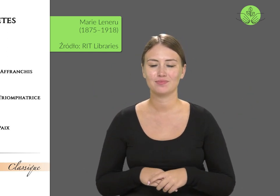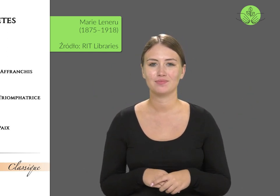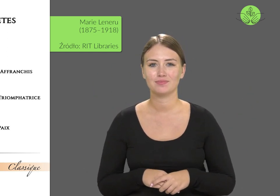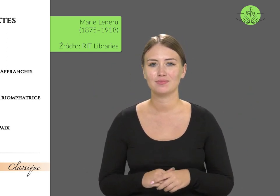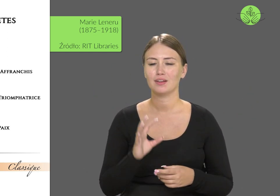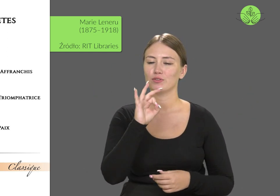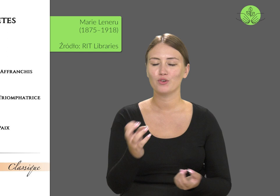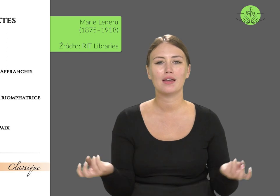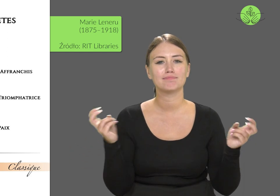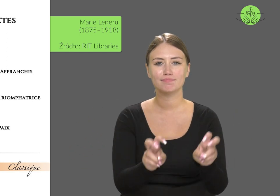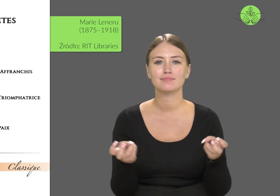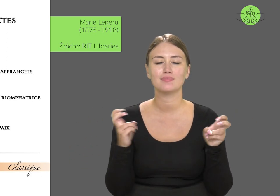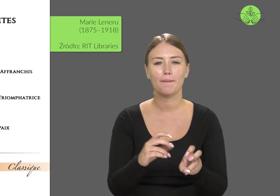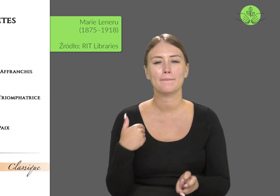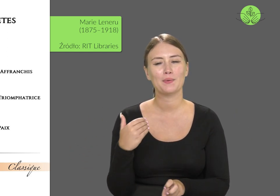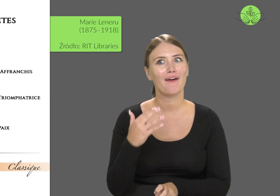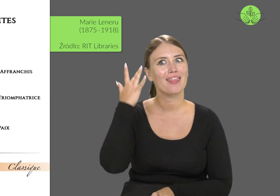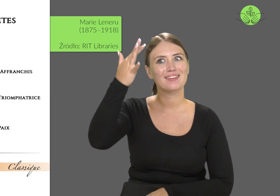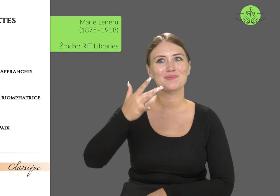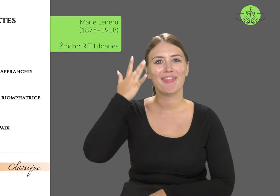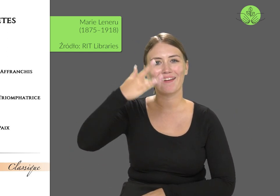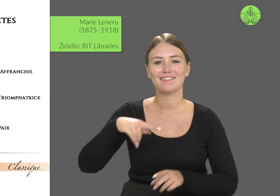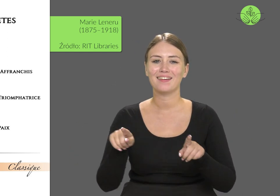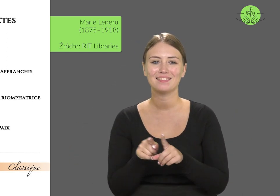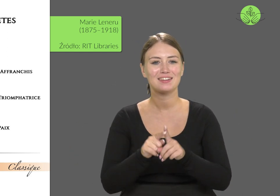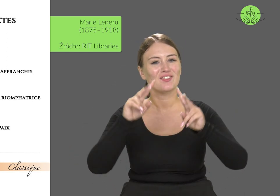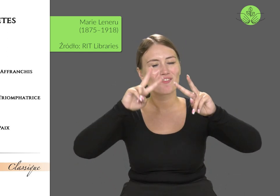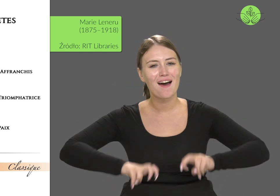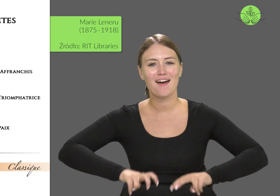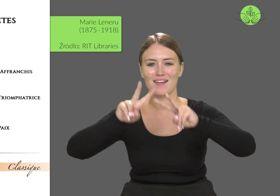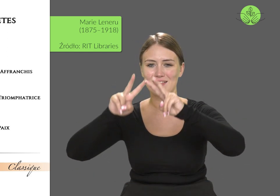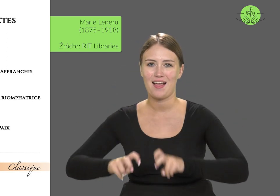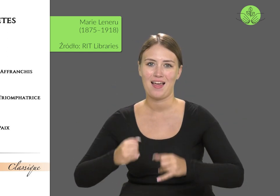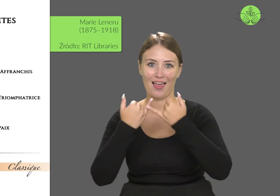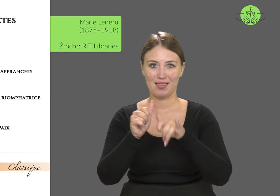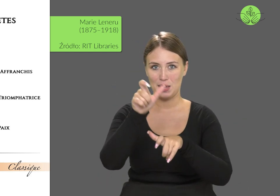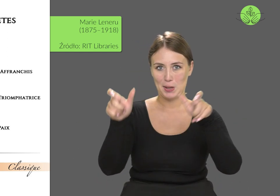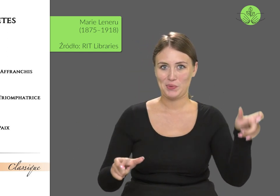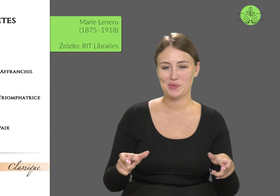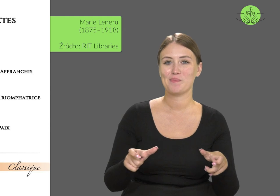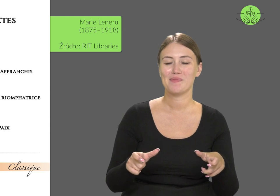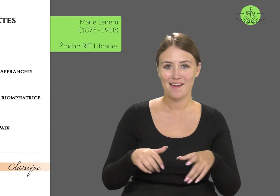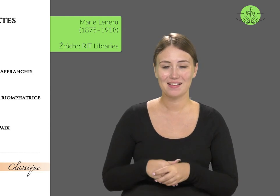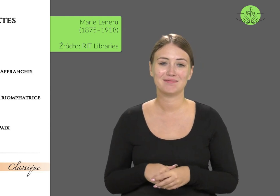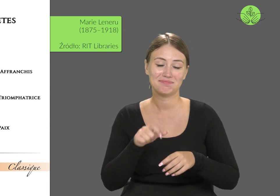Her works inspired and were analyzed by other researchers and authors,